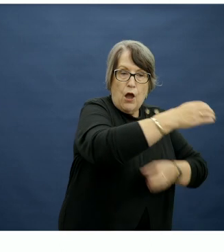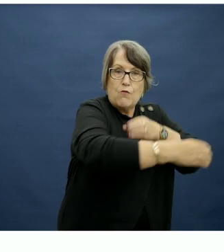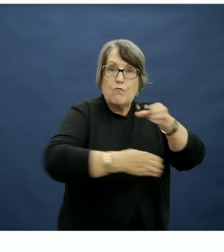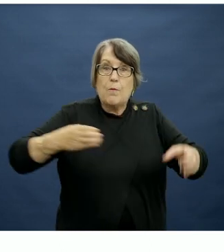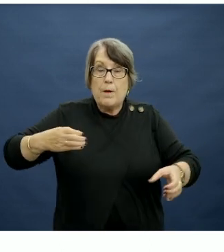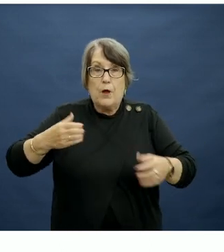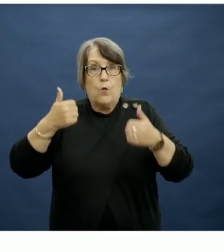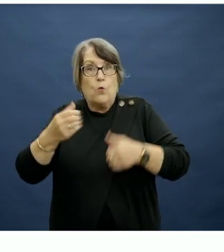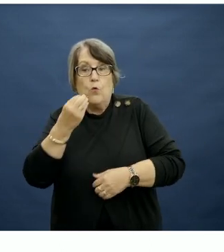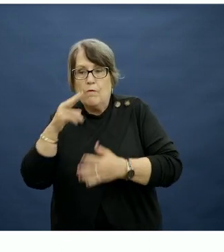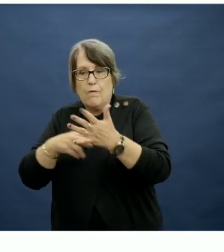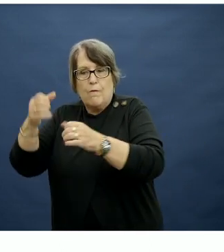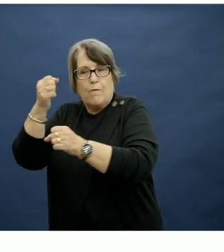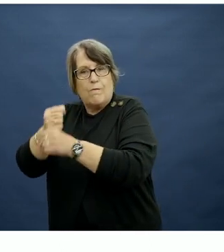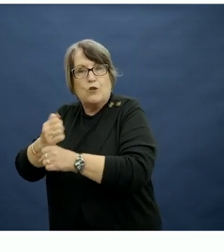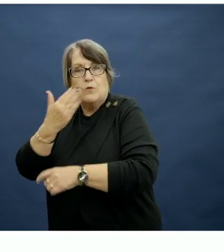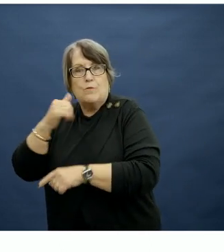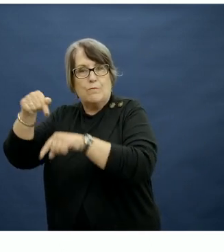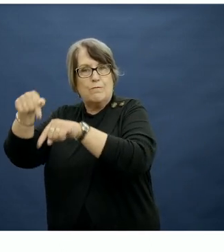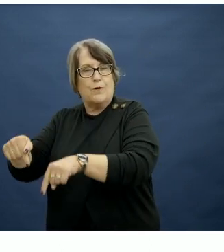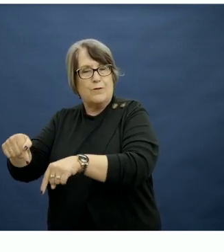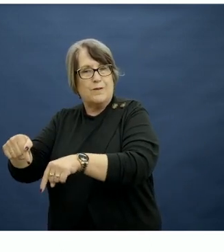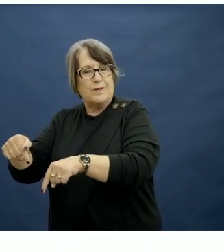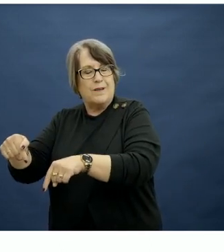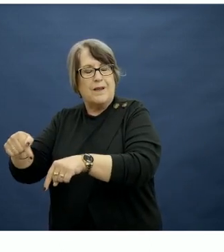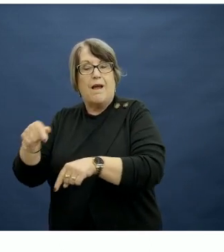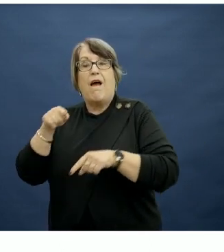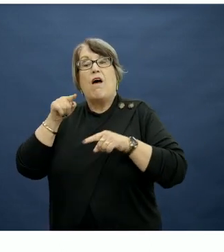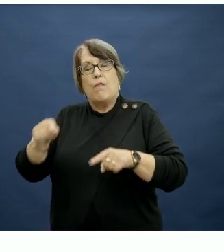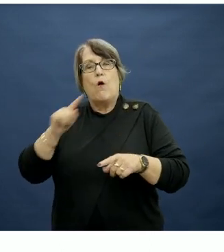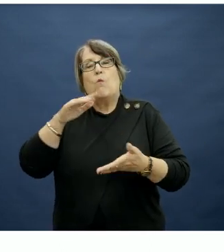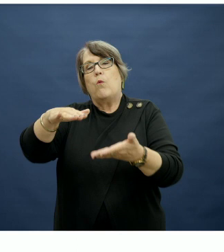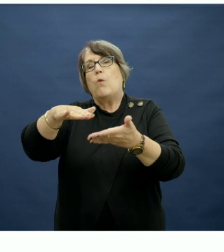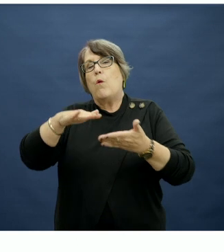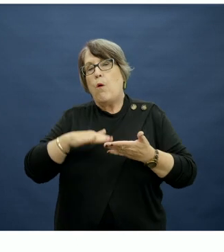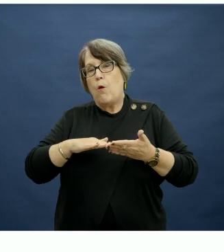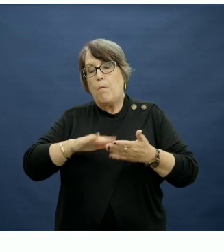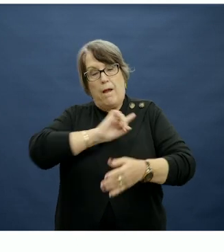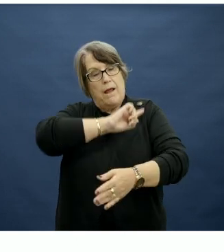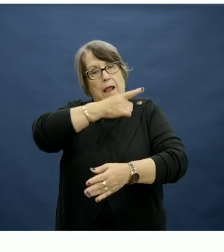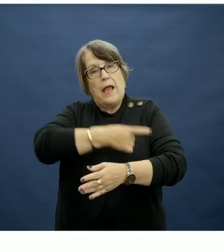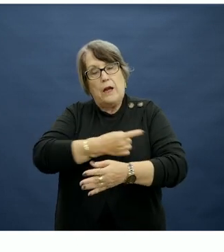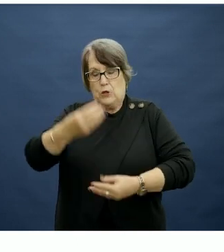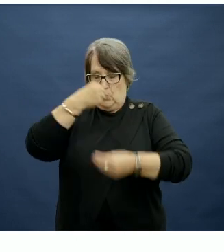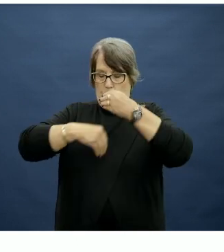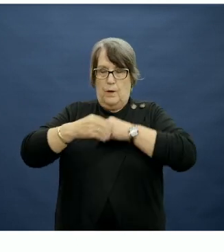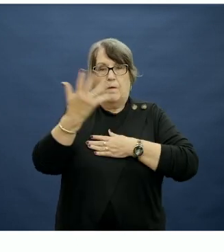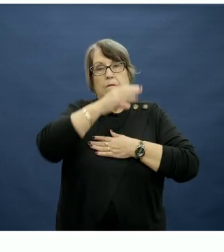foods like vegetables and fruit, in itself it would moderate energy intake by 15%, sodium